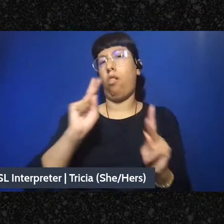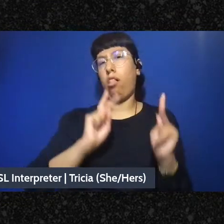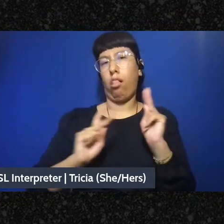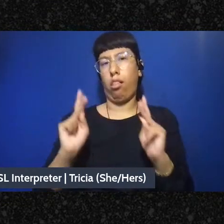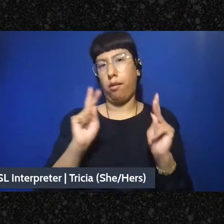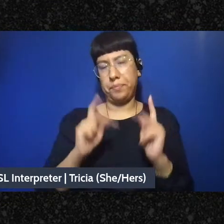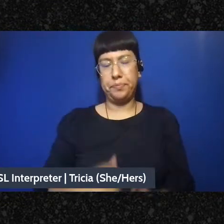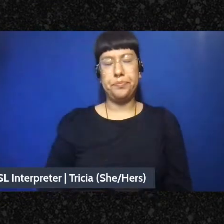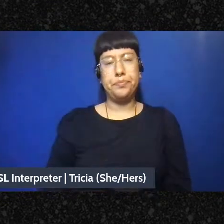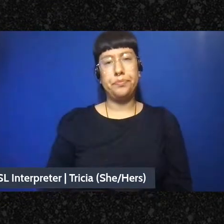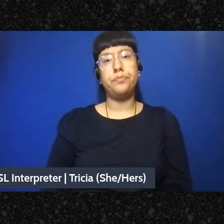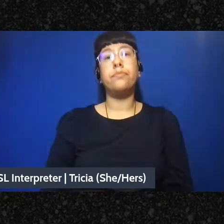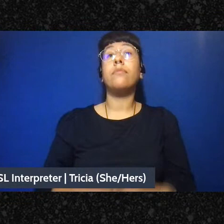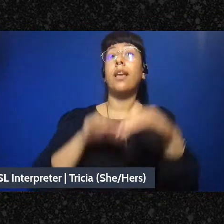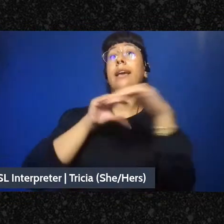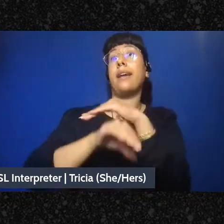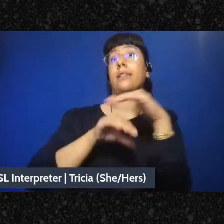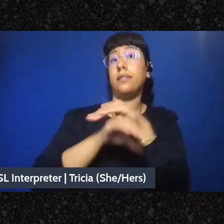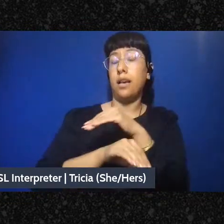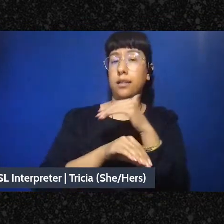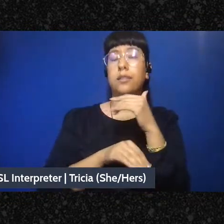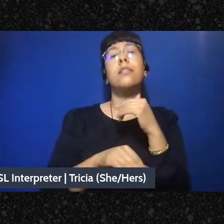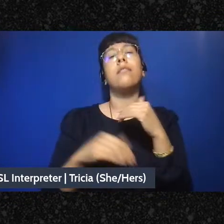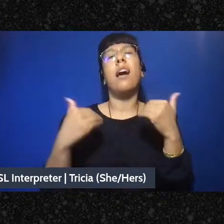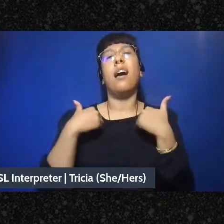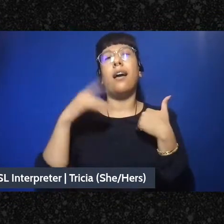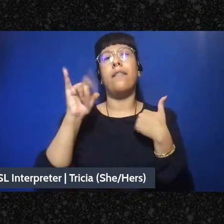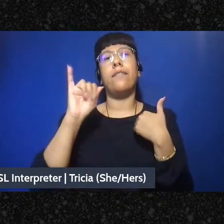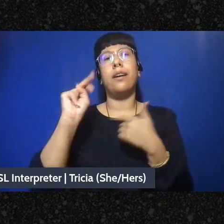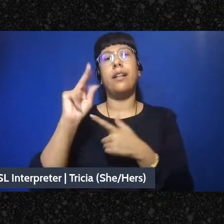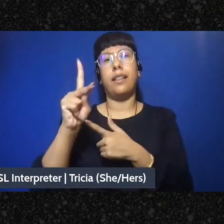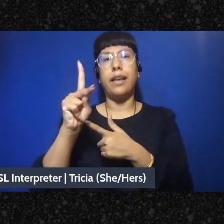In terms of accessibility, you can find a link to access live transcription for